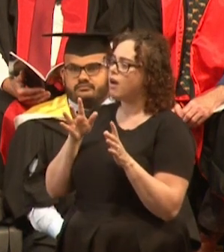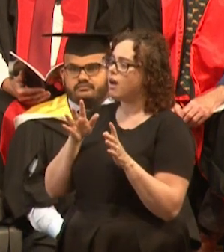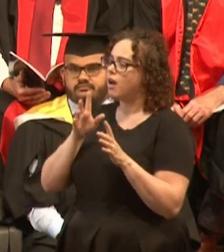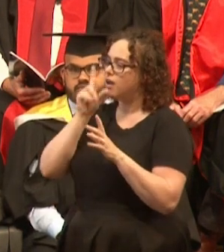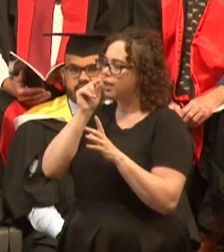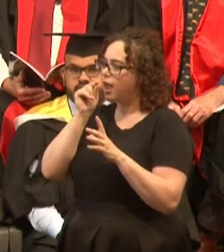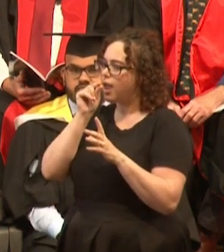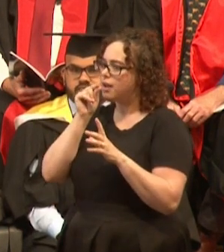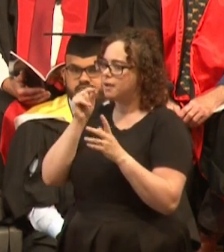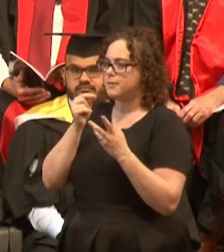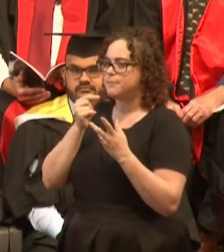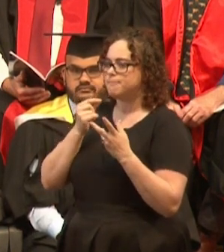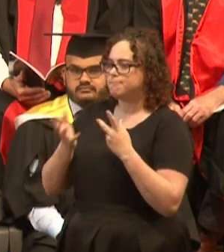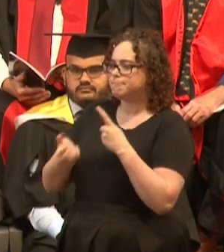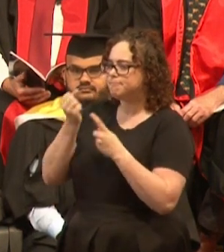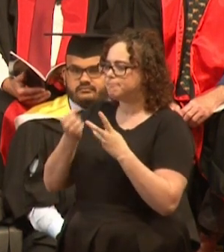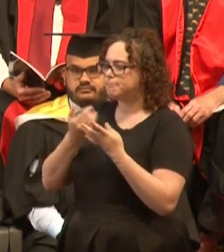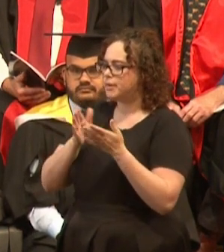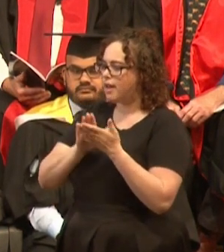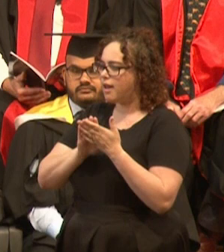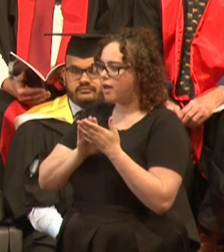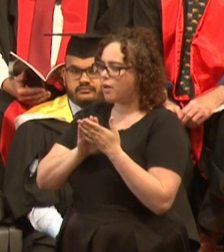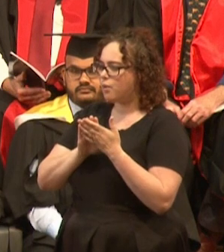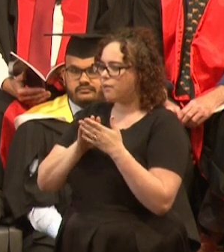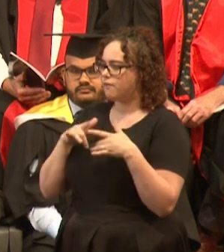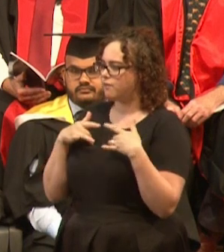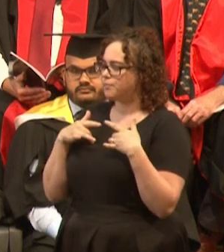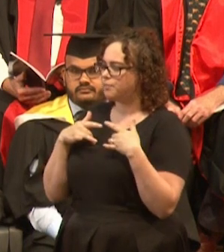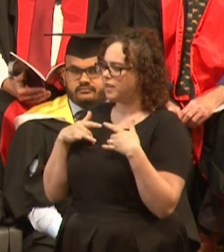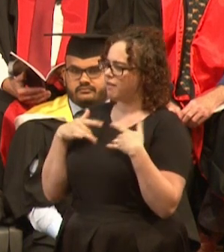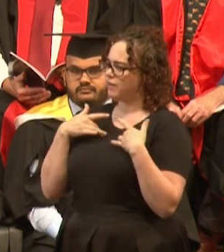for the opportunity and making it here tonight. Keep it up.